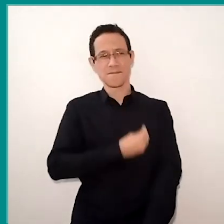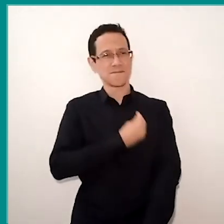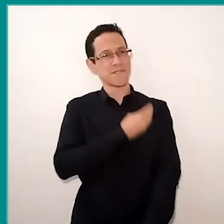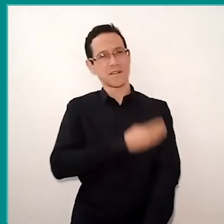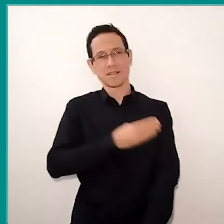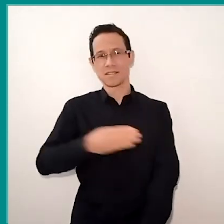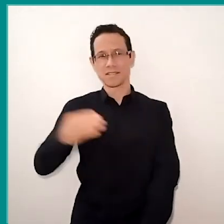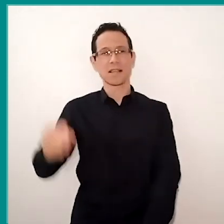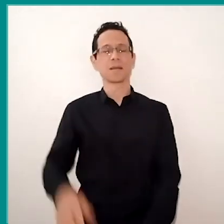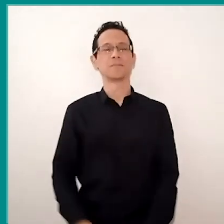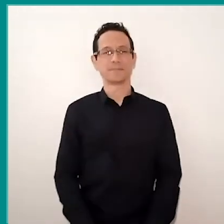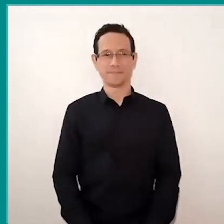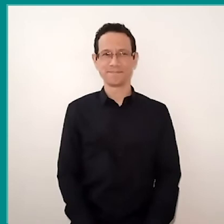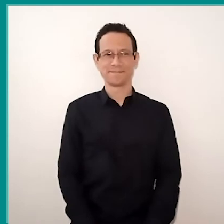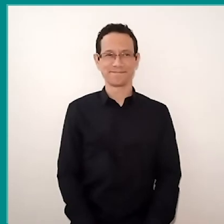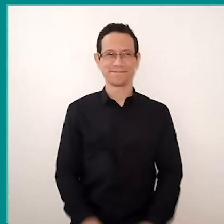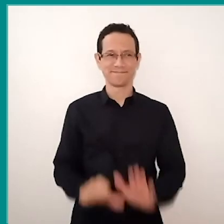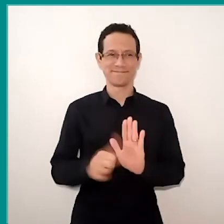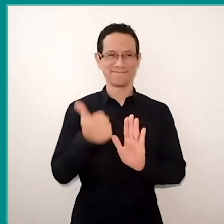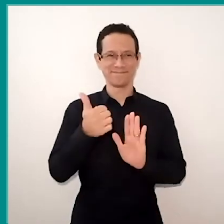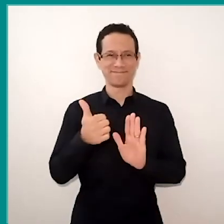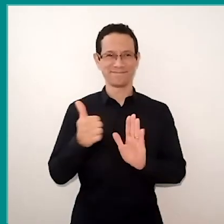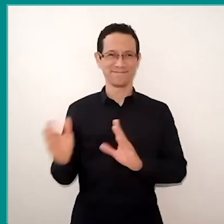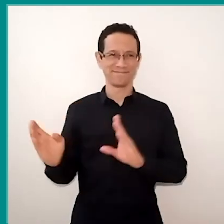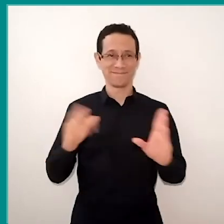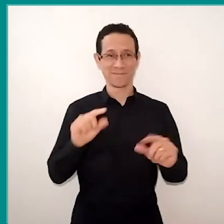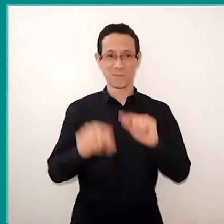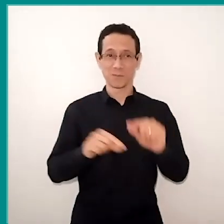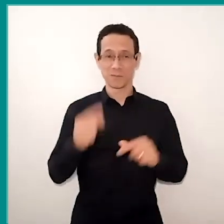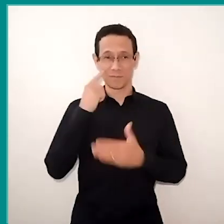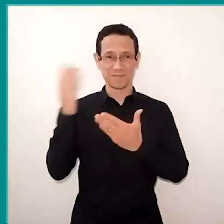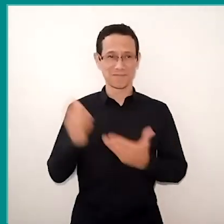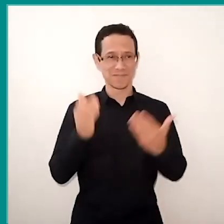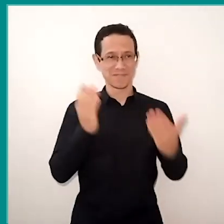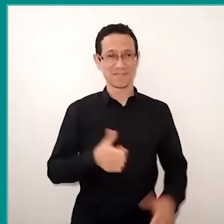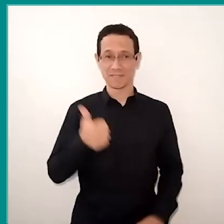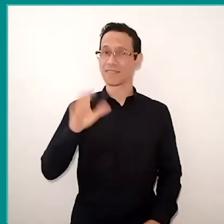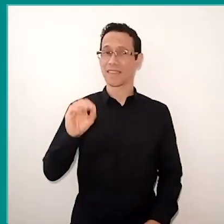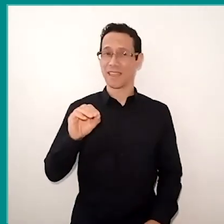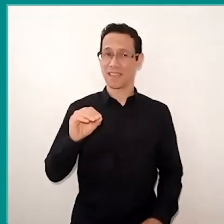So let's go for a first round among our guests, 10 to 15 minutes for each one,